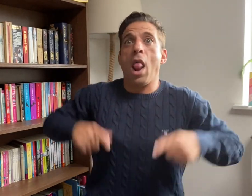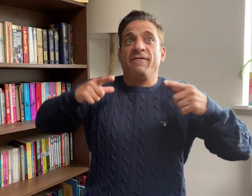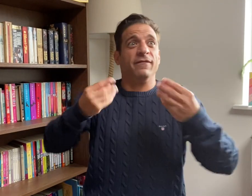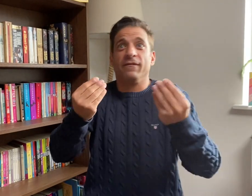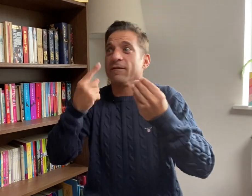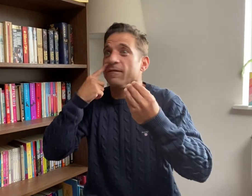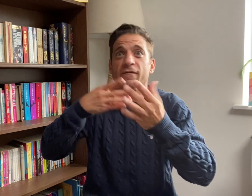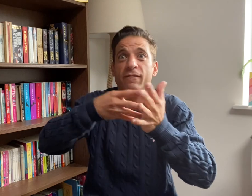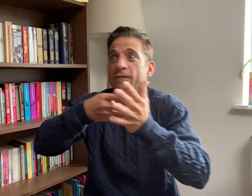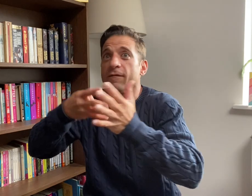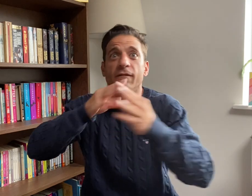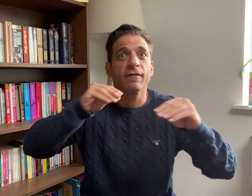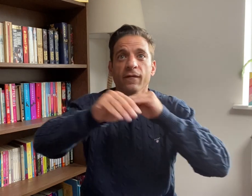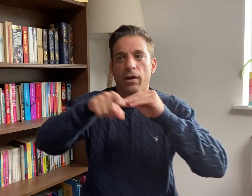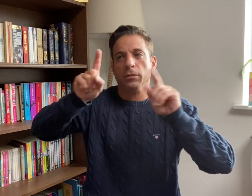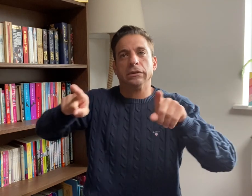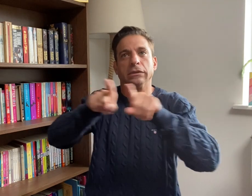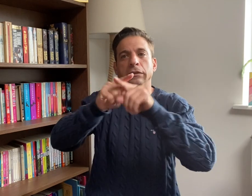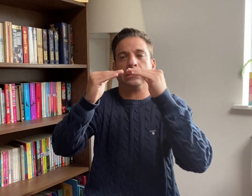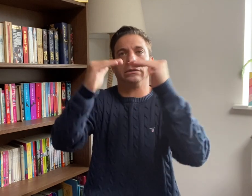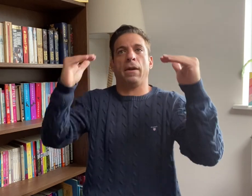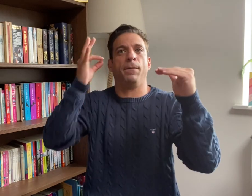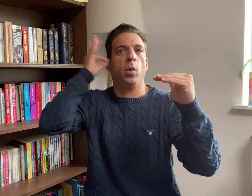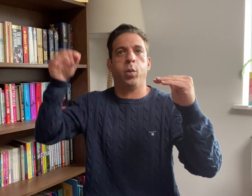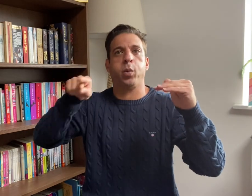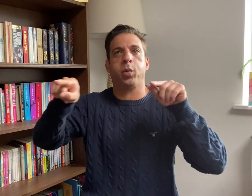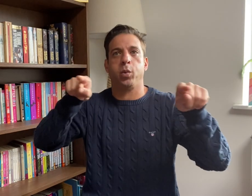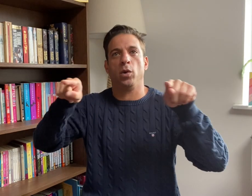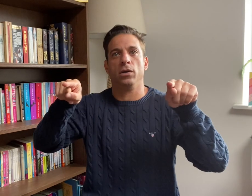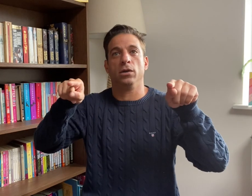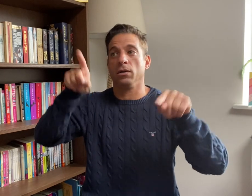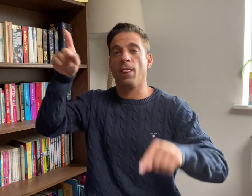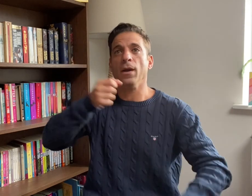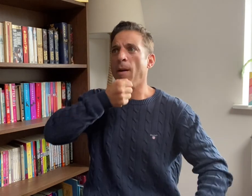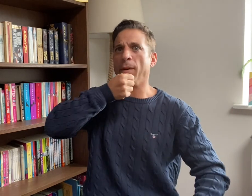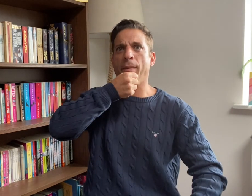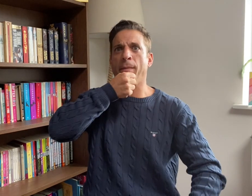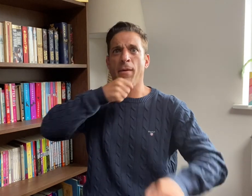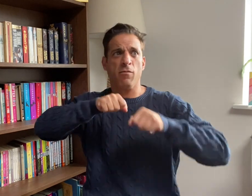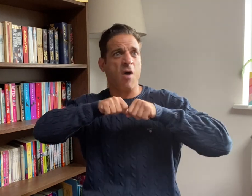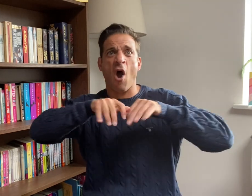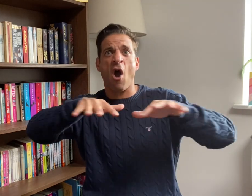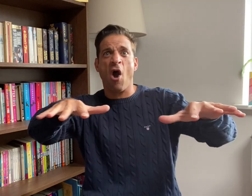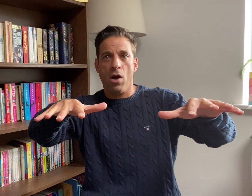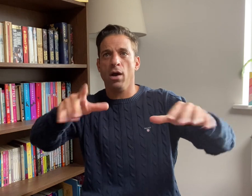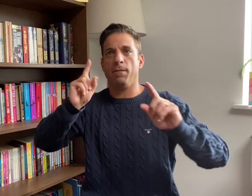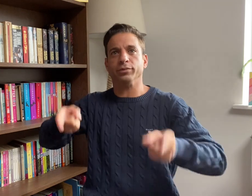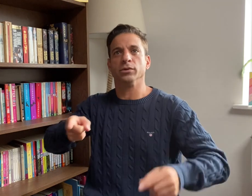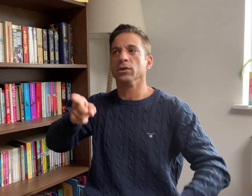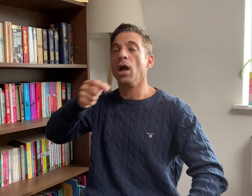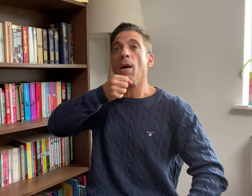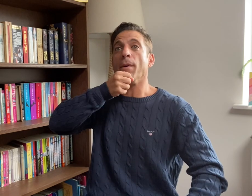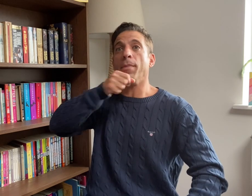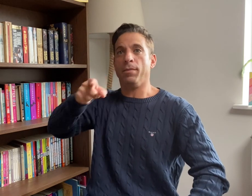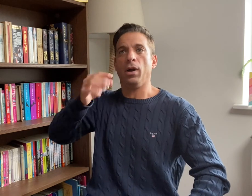During those kinds of announcements, a Deaf interpreter alongside